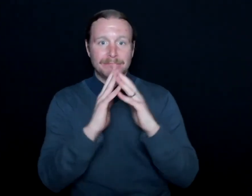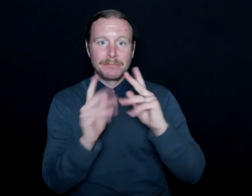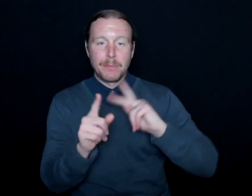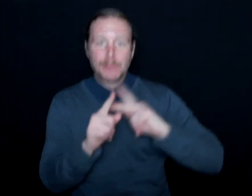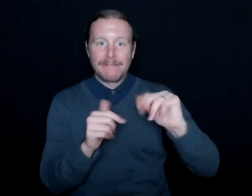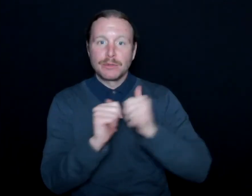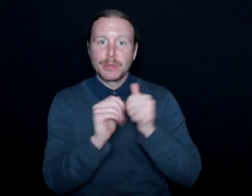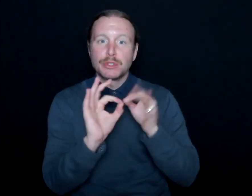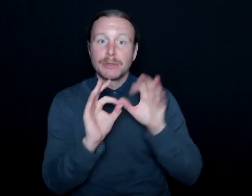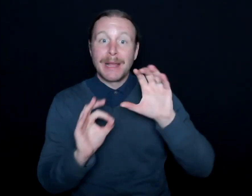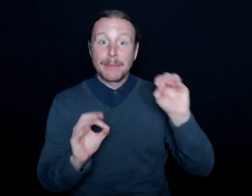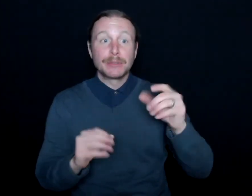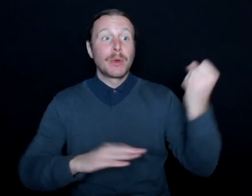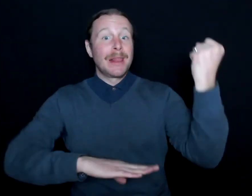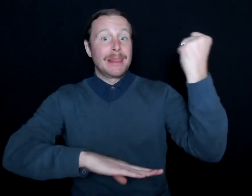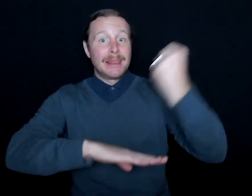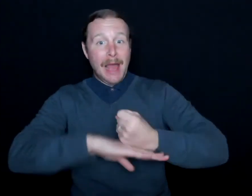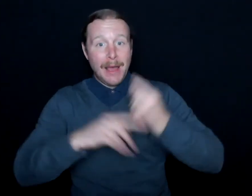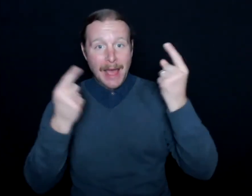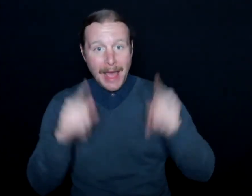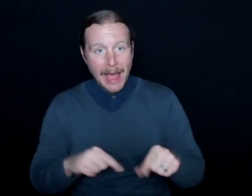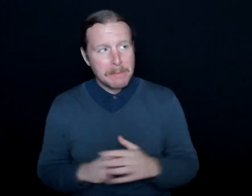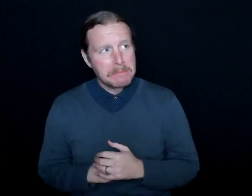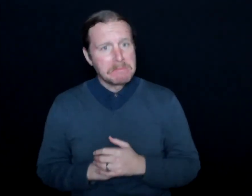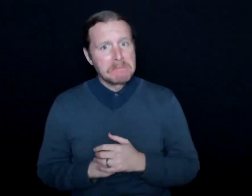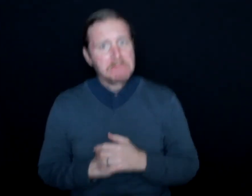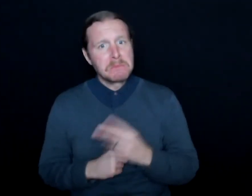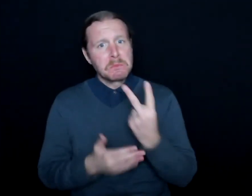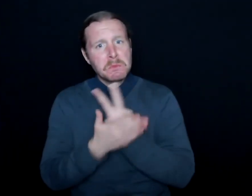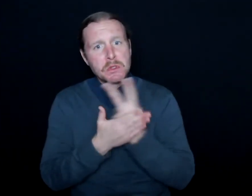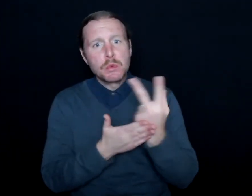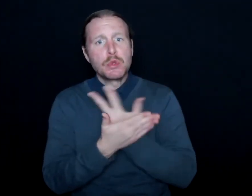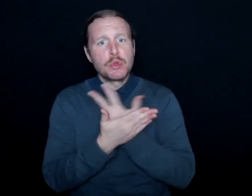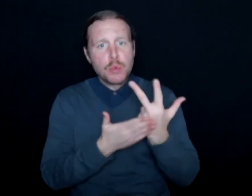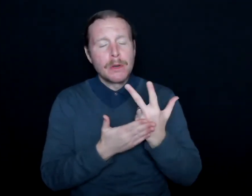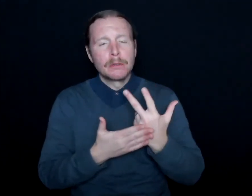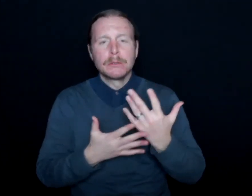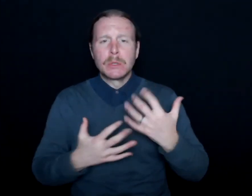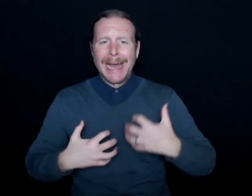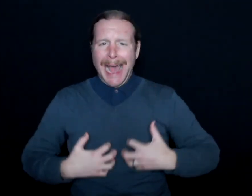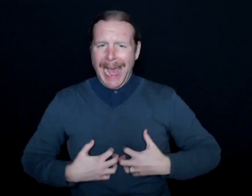And so when the lockdown happened, I spent a good two, three weeks being very angry,